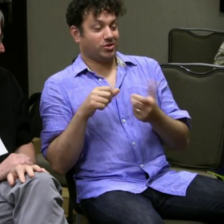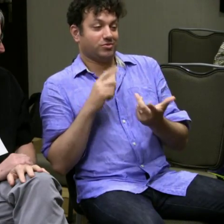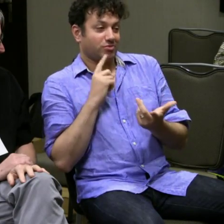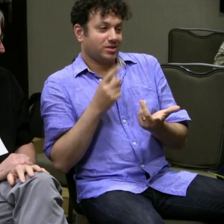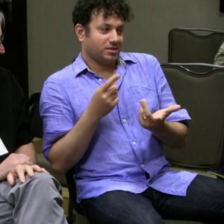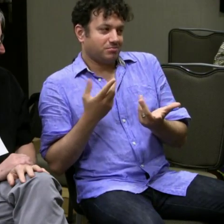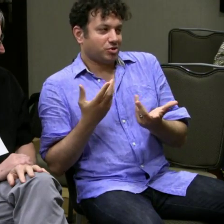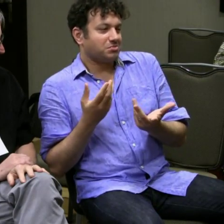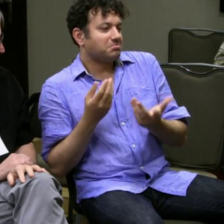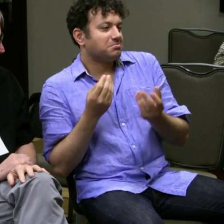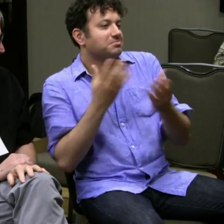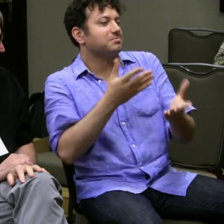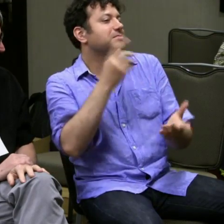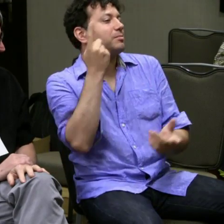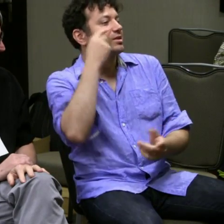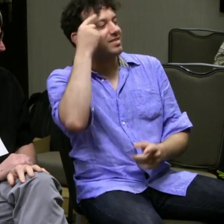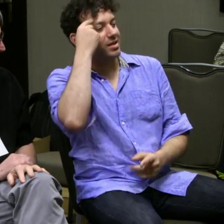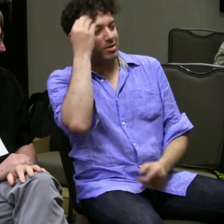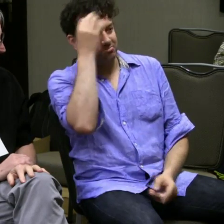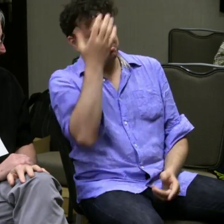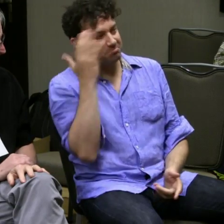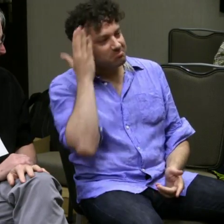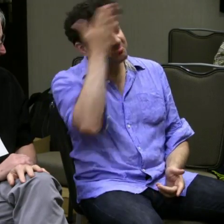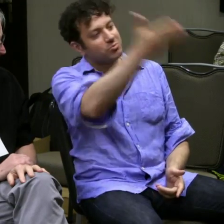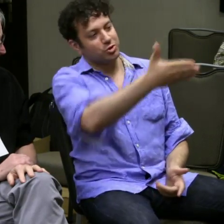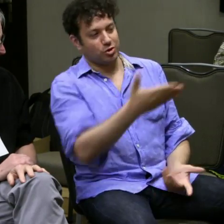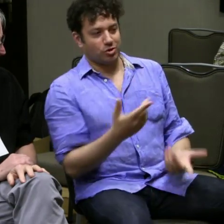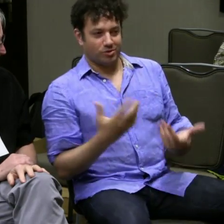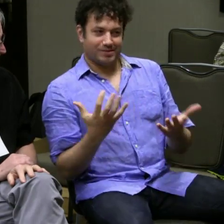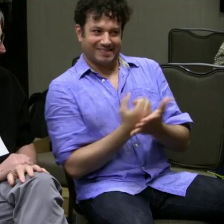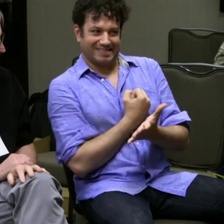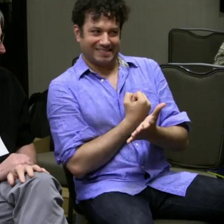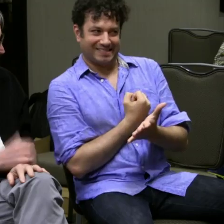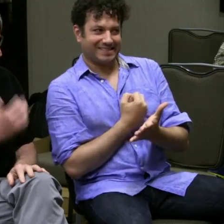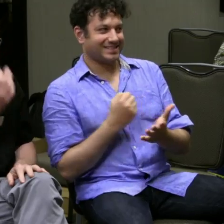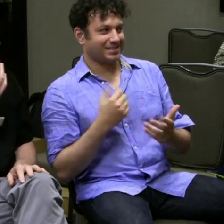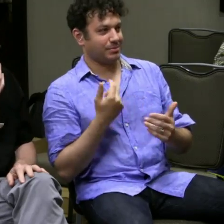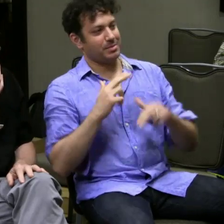You're trying to come up with that, and I'm like, well, we just sign to one another but it's just a thing to think about in the future.